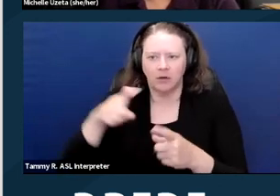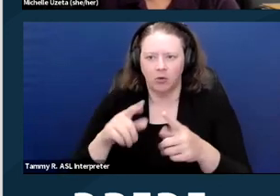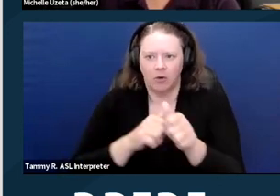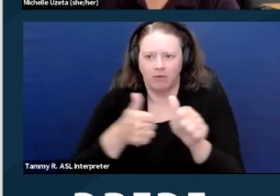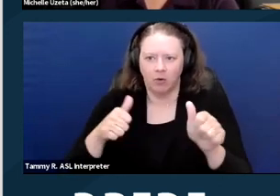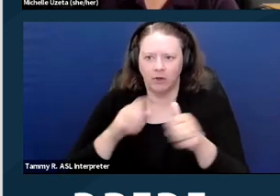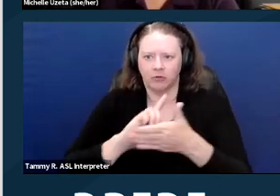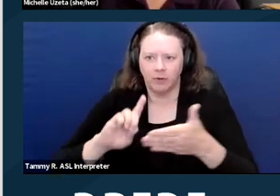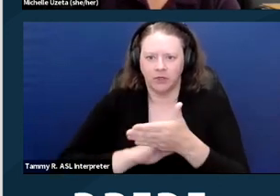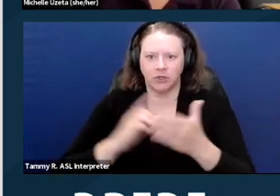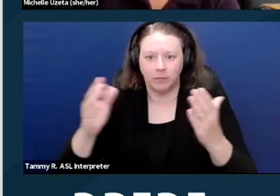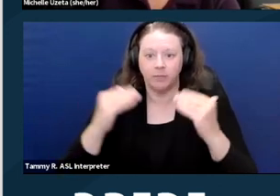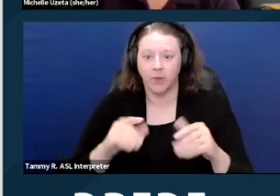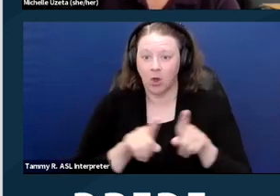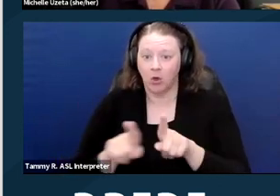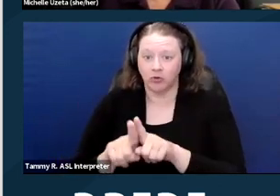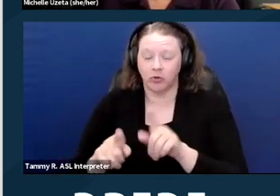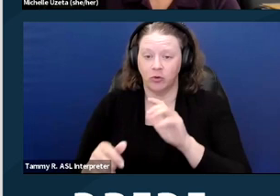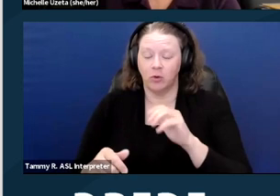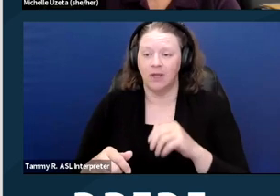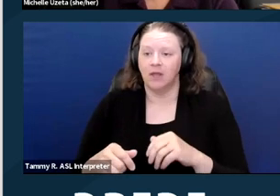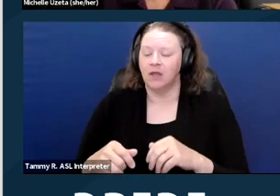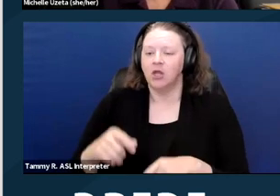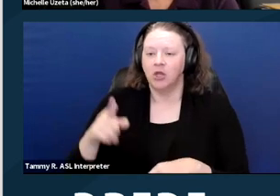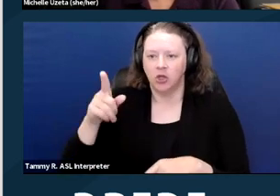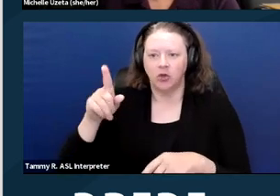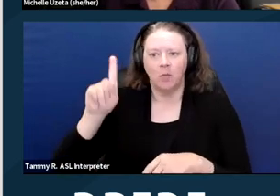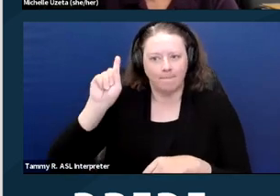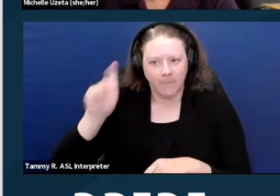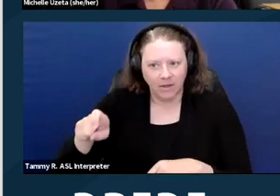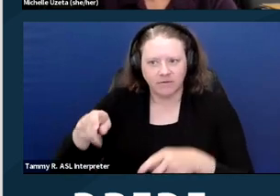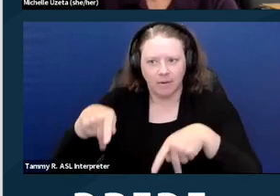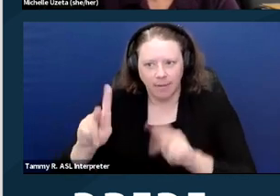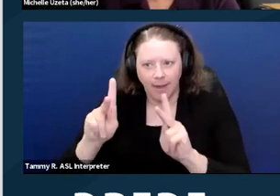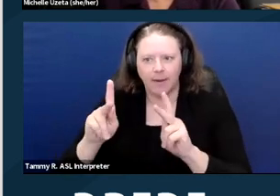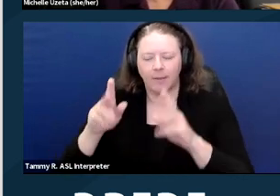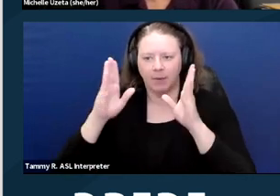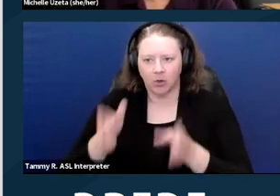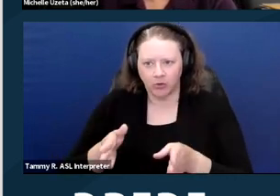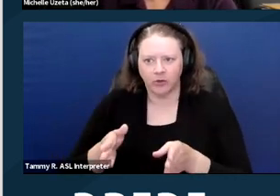It's also prohibited to refuse to allow someone with a disability to make a reasonable modification